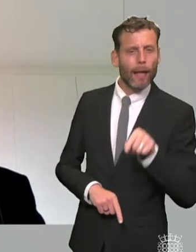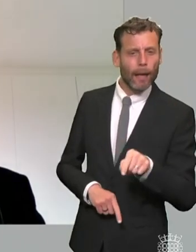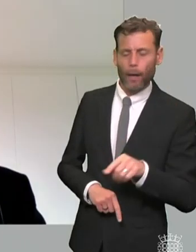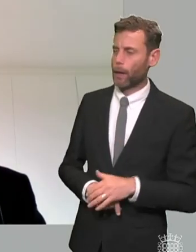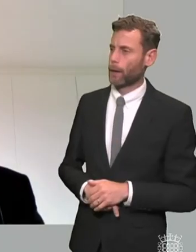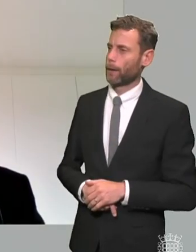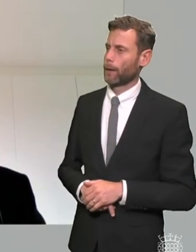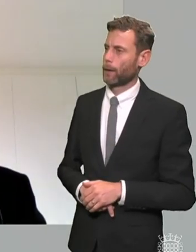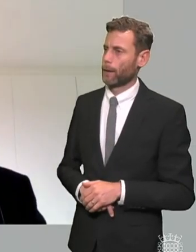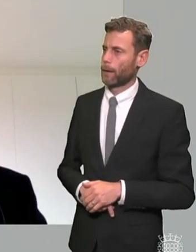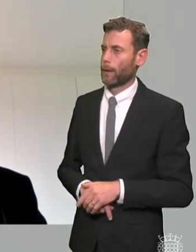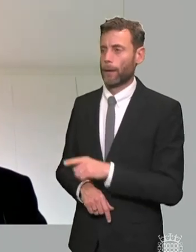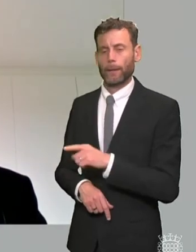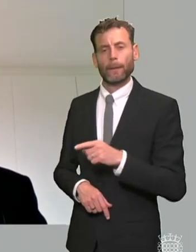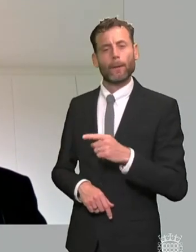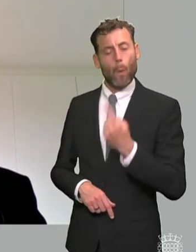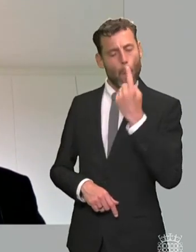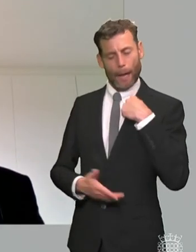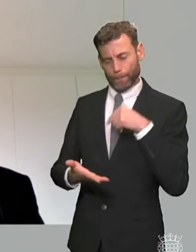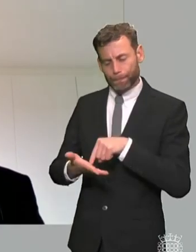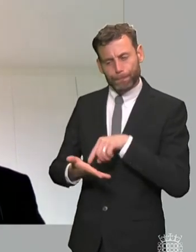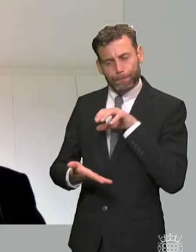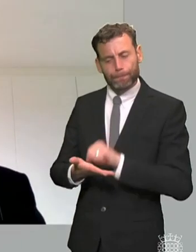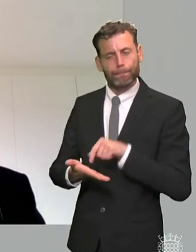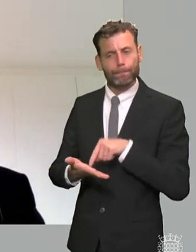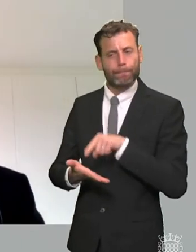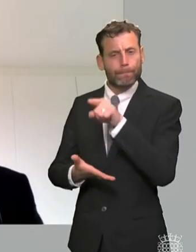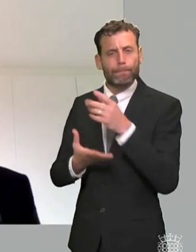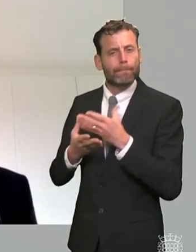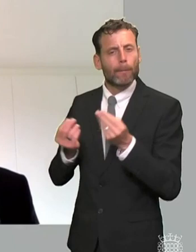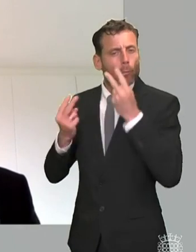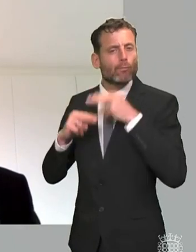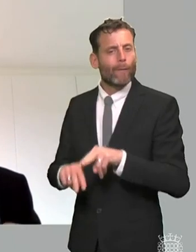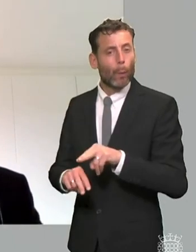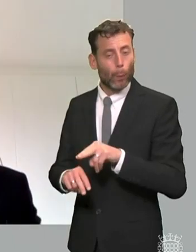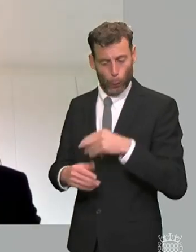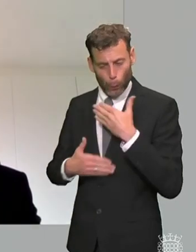one of the things that wasn't in the review um we we've as you know from the evidence i gave